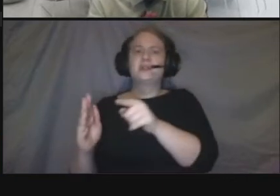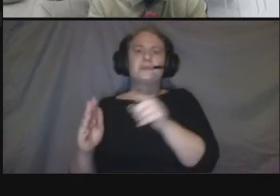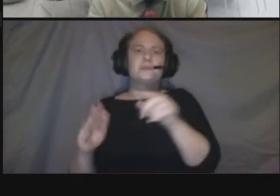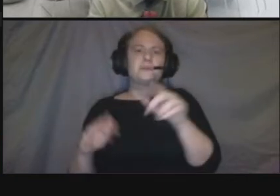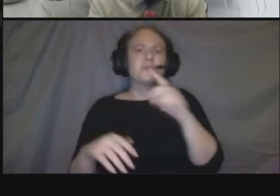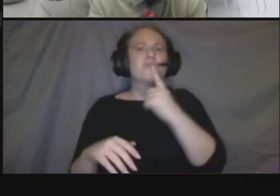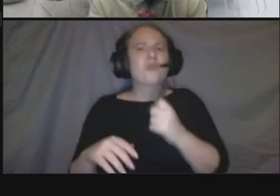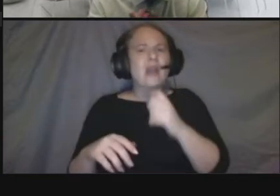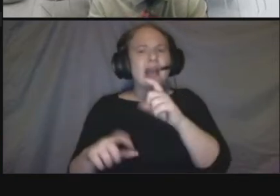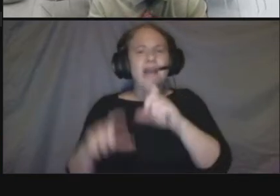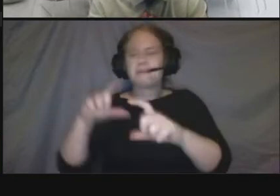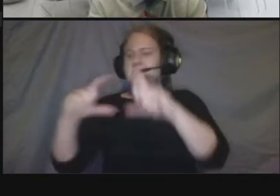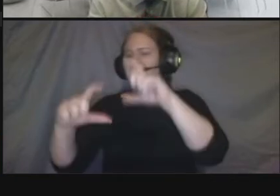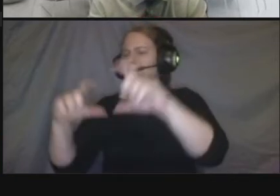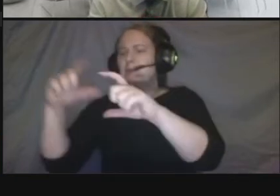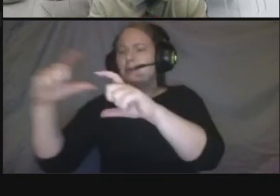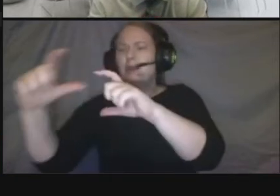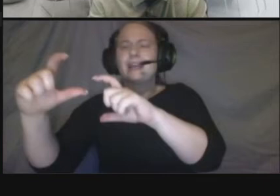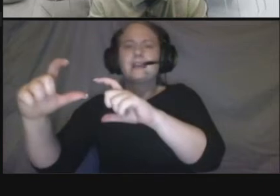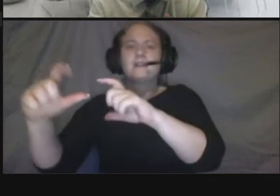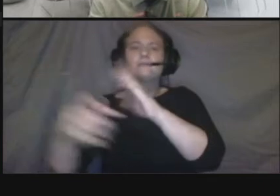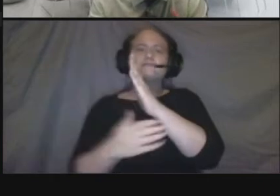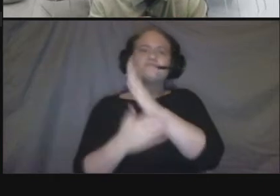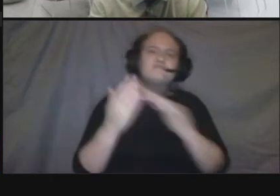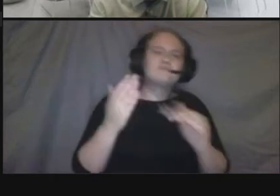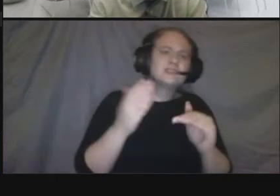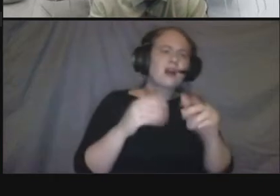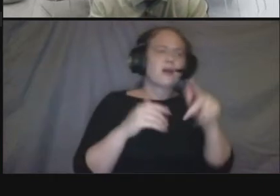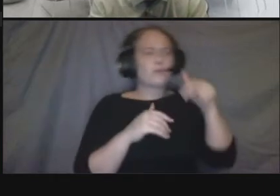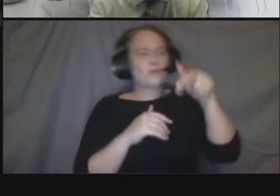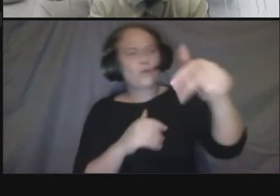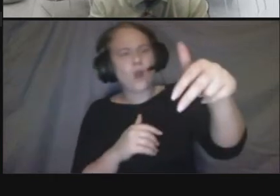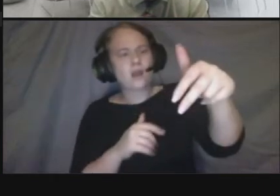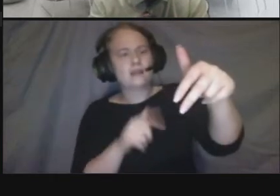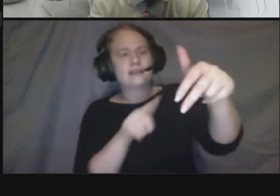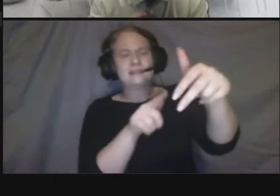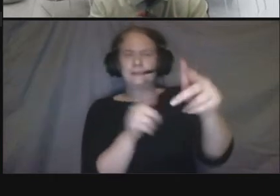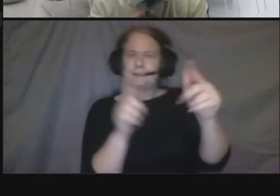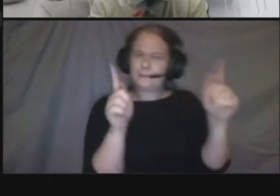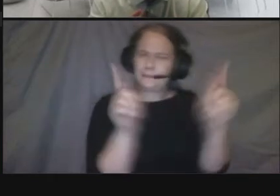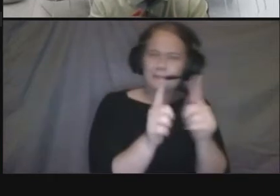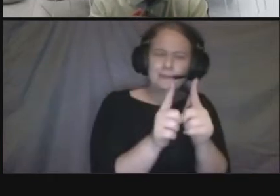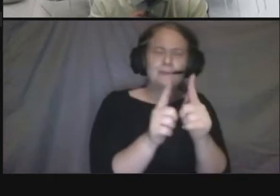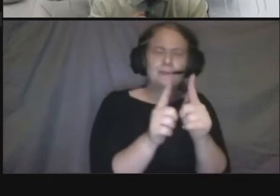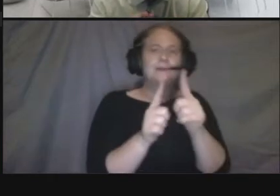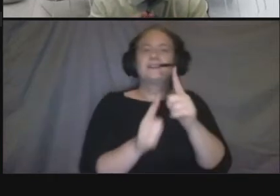with curb cuts and narrow sidewalk areas things that we just want to try and make consistent and